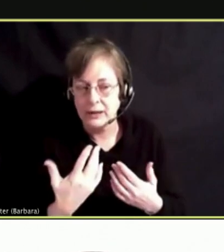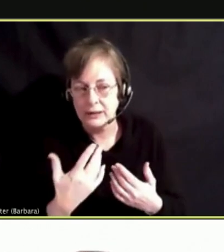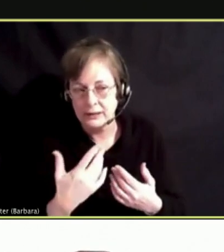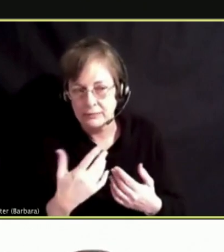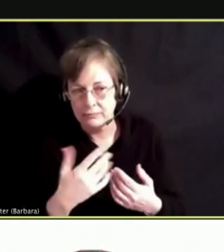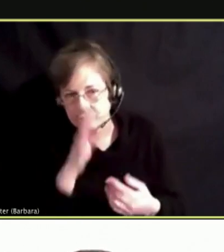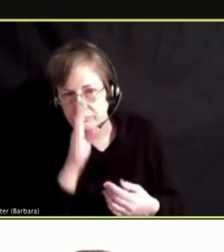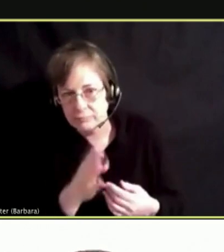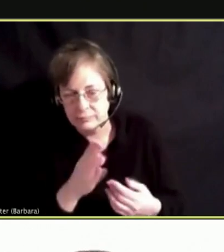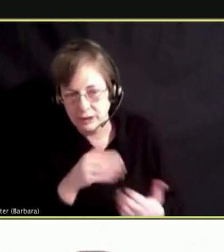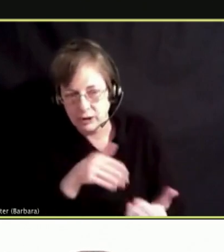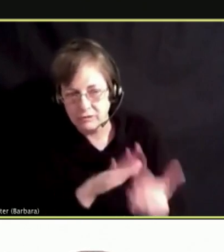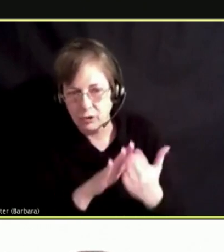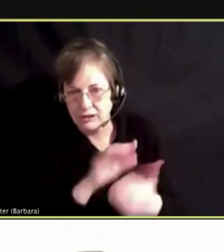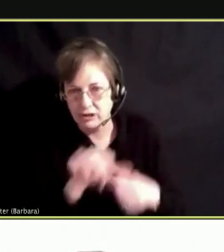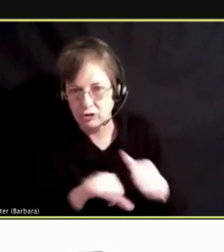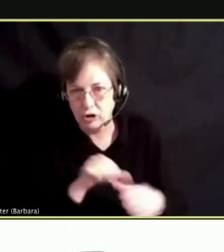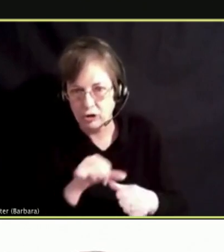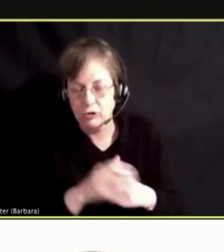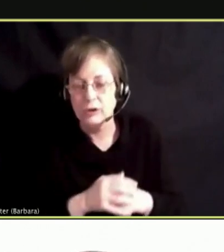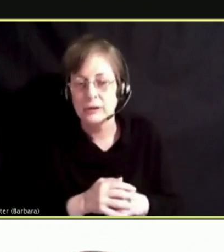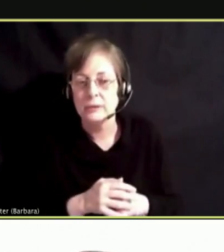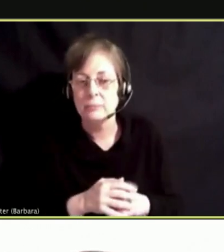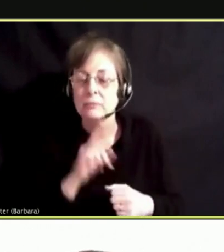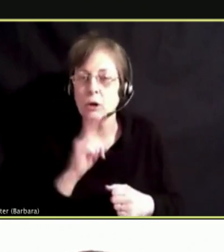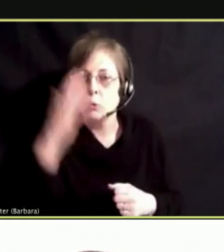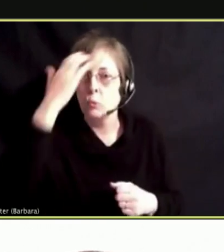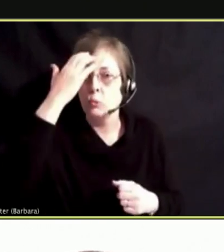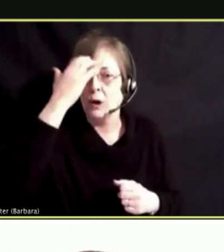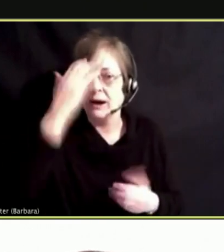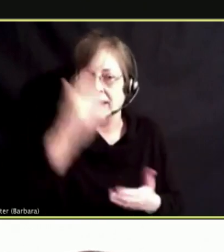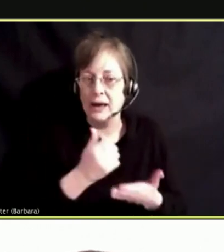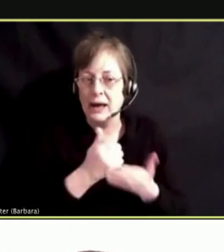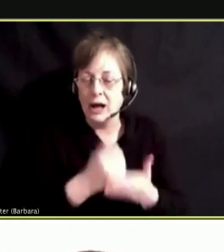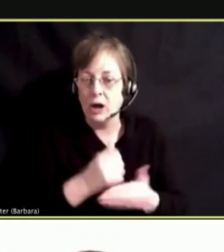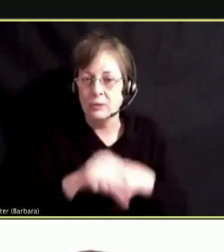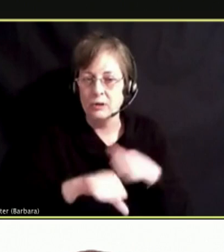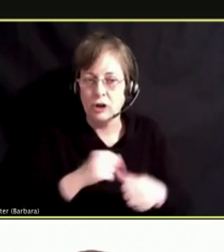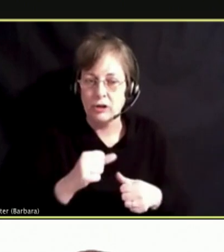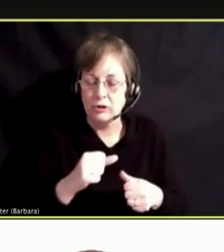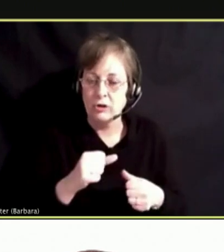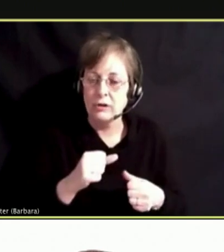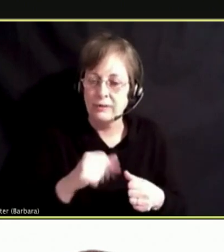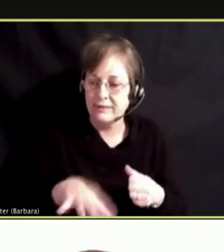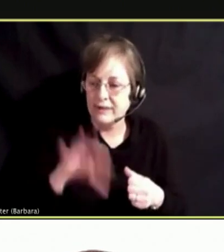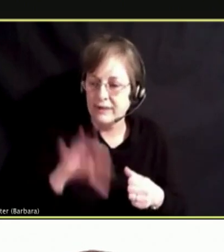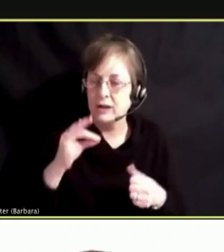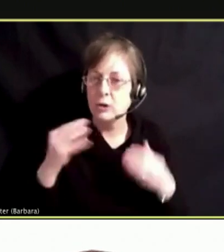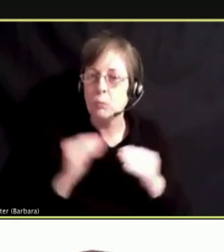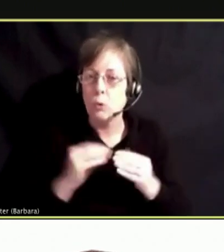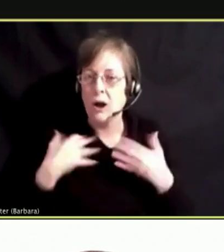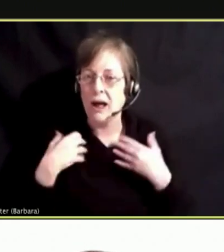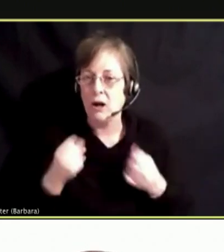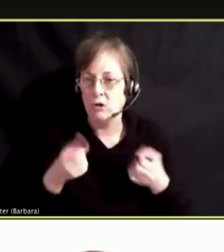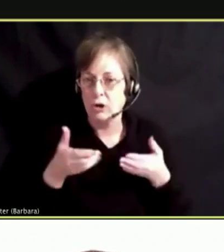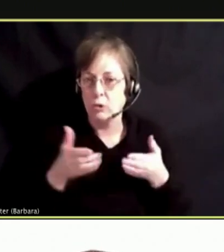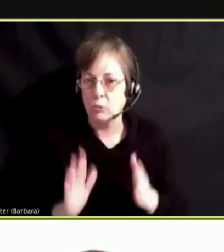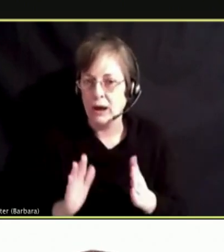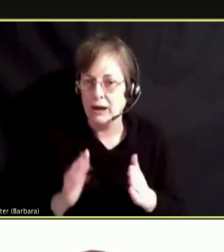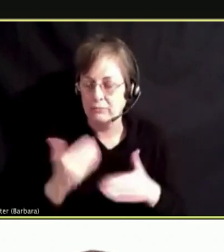JUST BEING AWARE AND HELPING EACH OTHER REDIRECT A HEALTHIER WAY. SO THANKS FOR LETTING ME SHARE THAT.